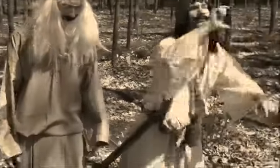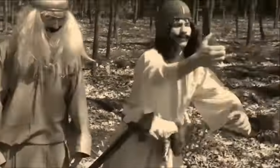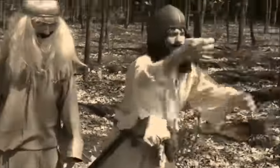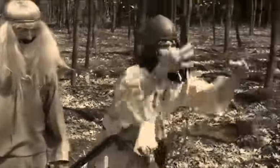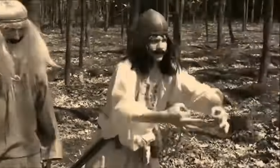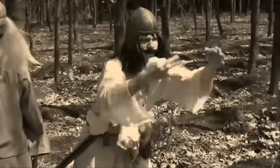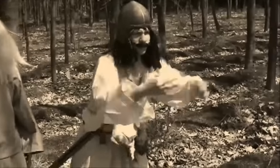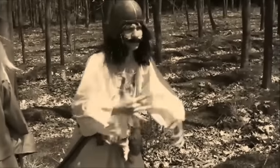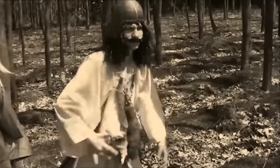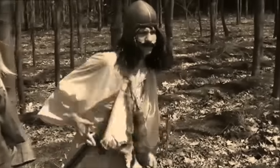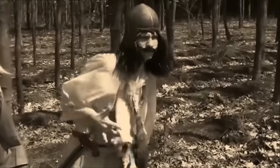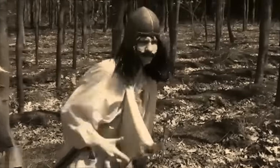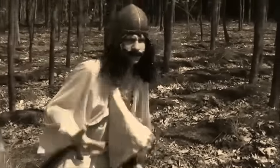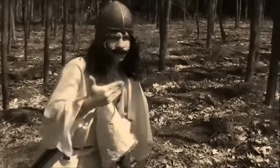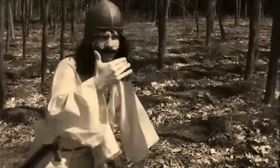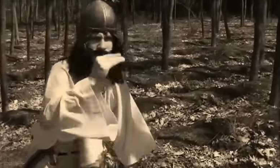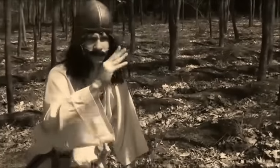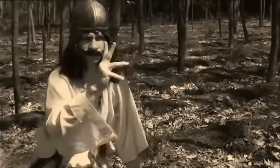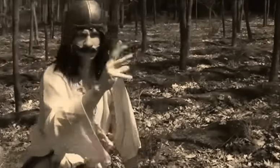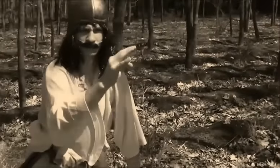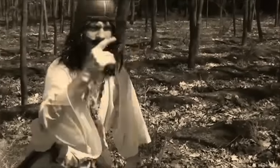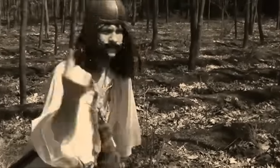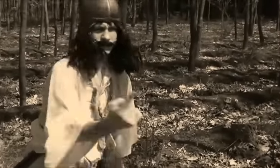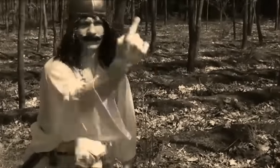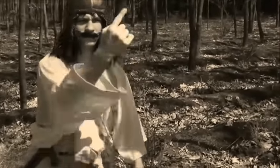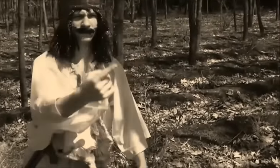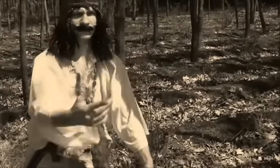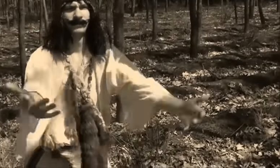What now, Sire?